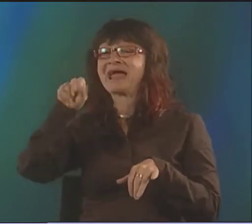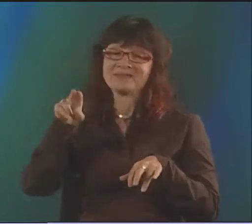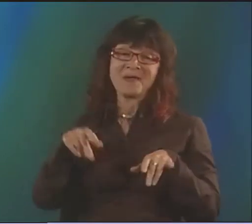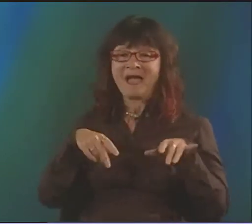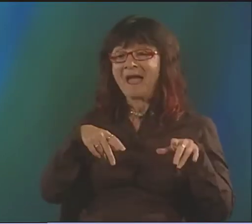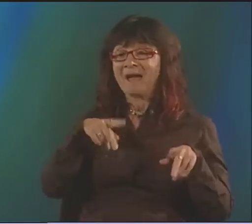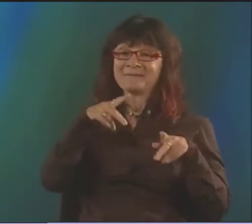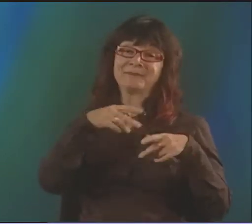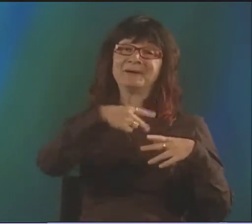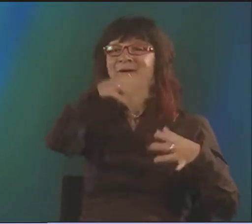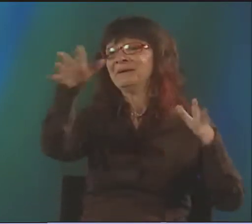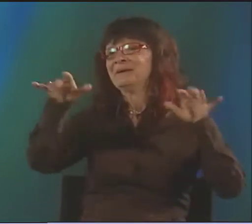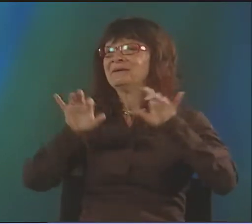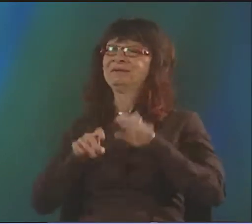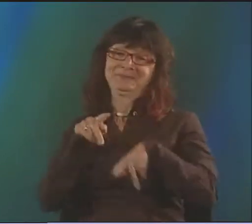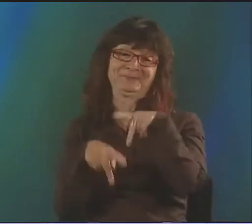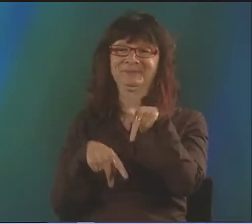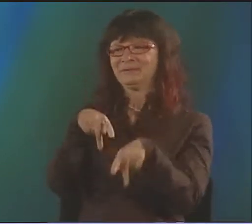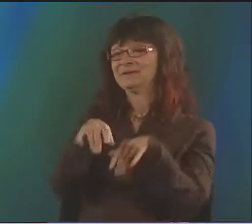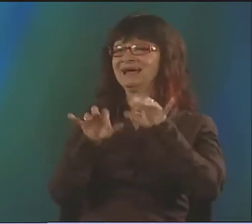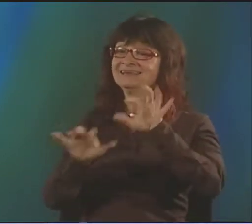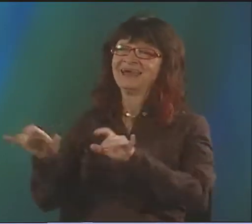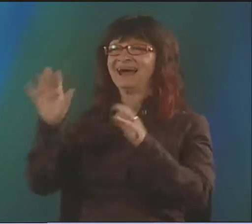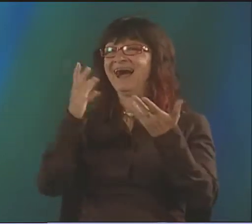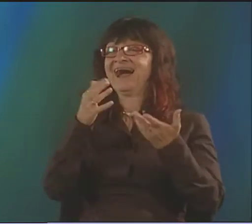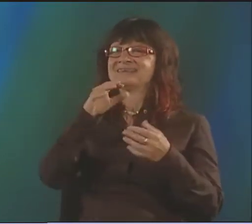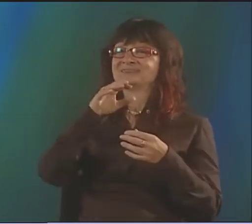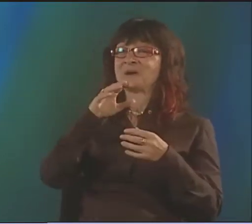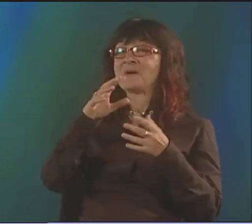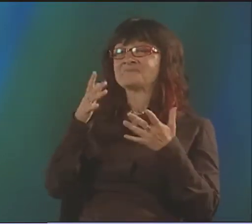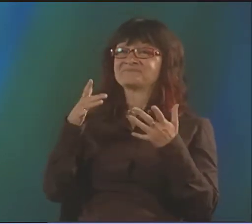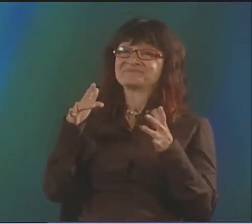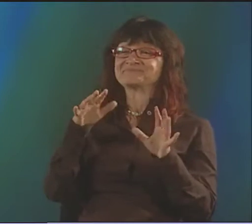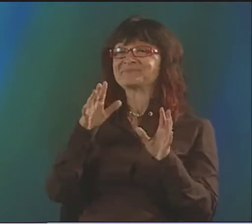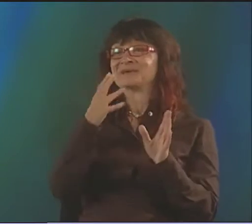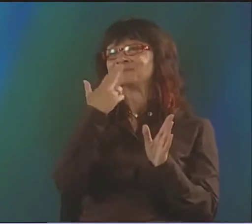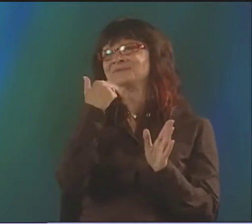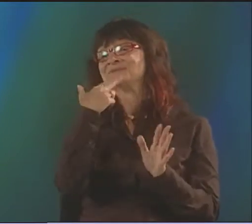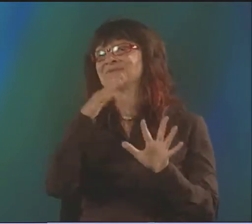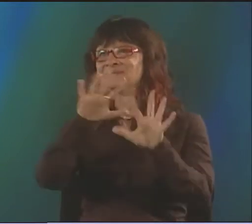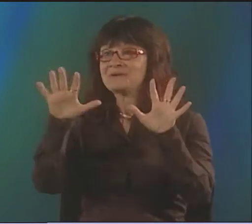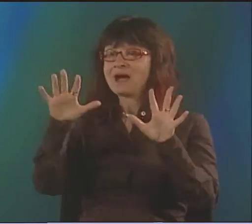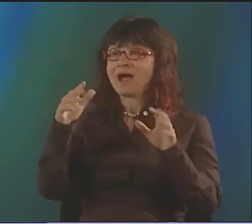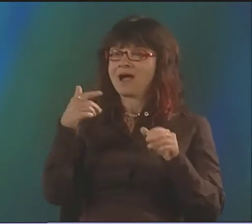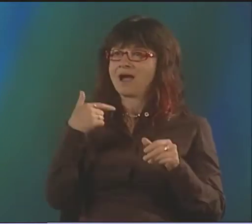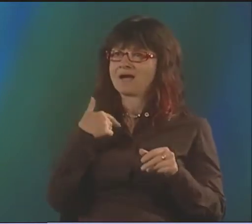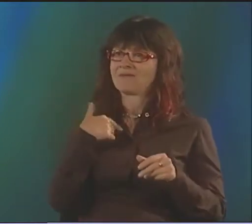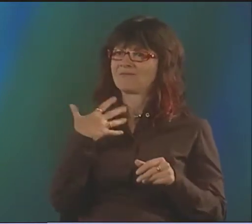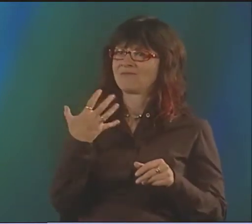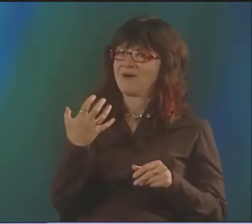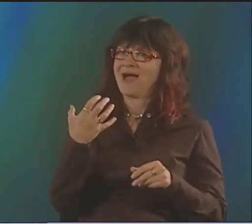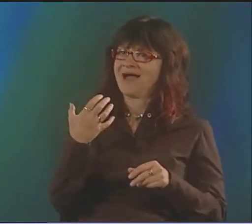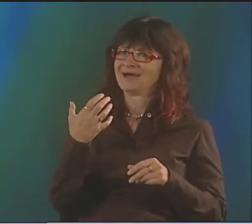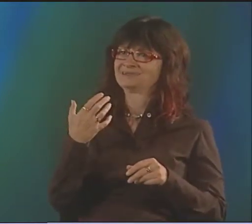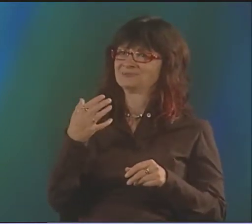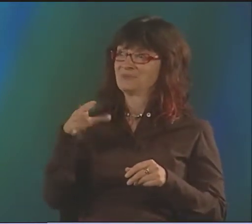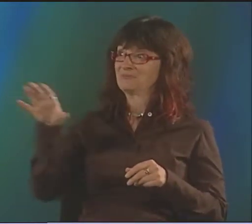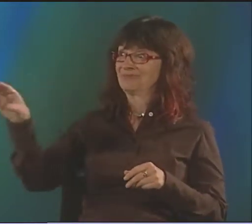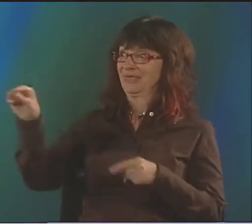THEY'RE CUTE, THEY'RE FUNNY. THERE'S ONE ABOUT PIANO-- P-I-A-N-O. AND THERE'S SOME WAY YOU DO THAT TO SHOW HOW YOU'RE PLAYING A PIANO.